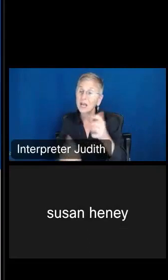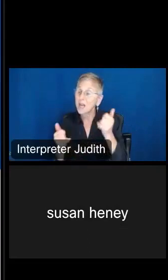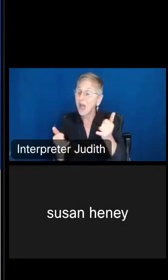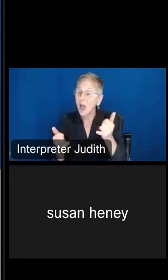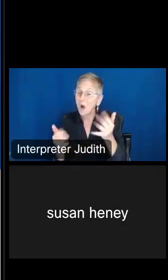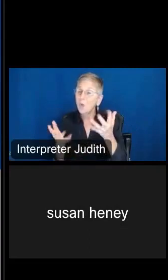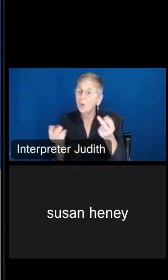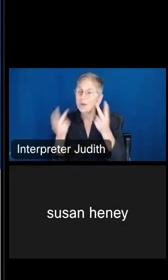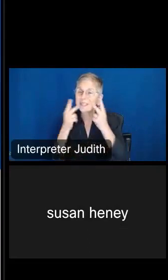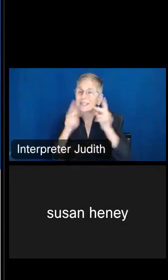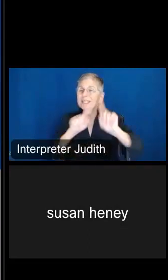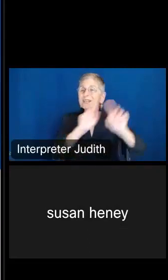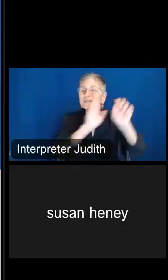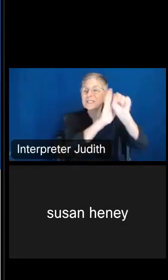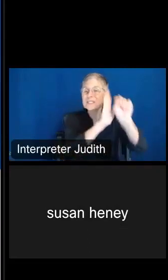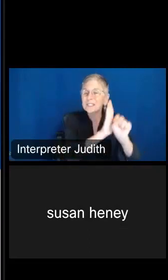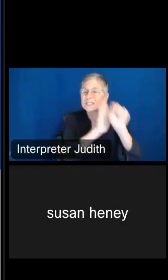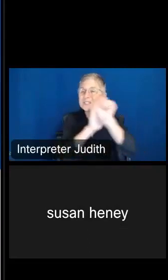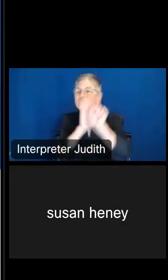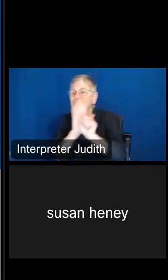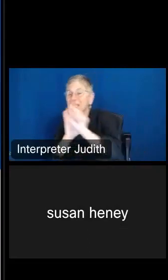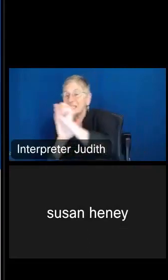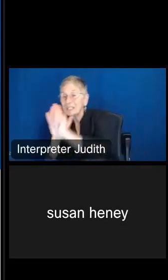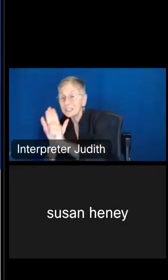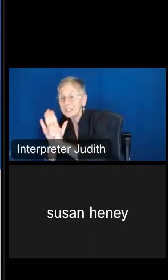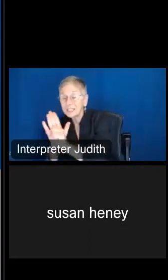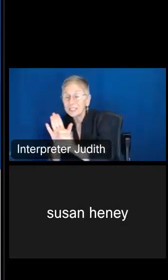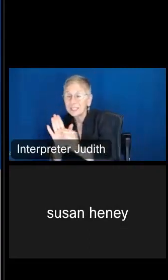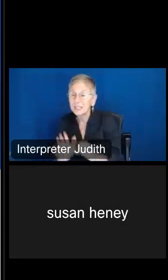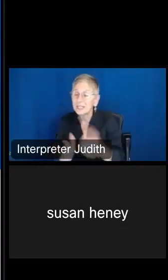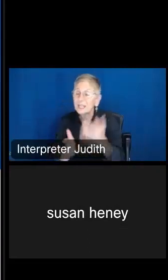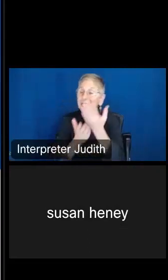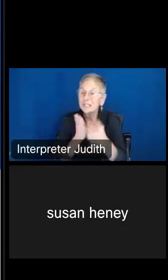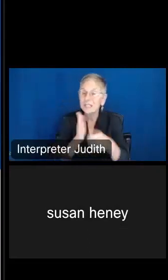by state. Sometimes you'll find that some of these states are really anchoring the region